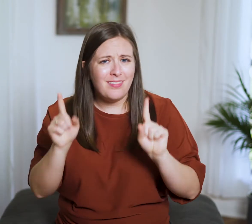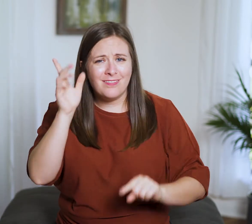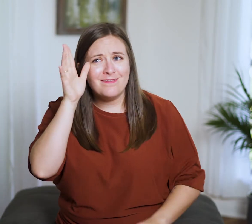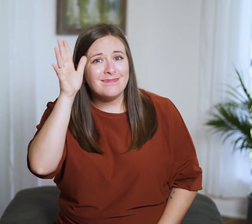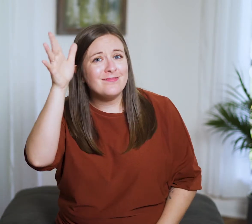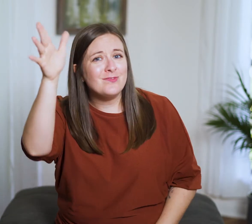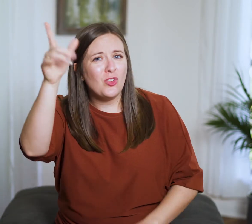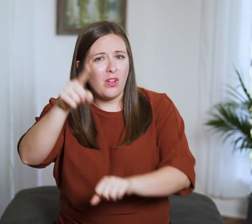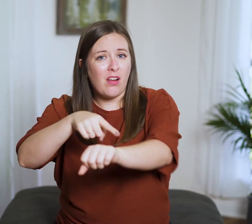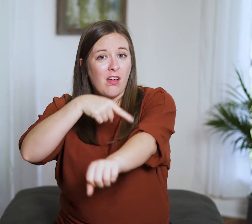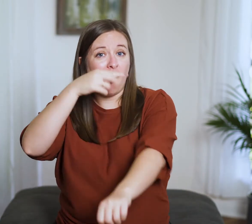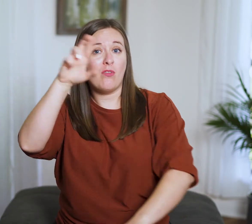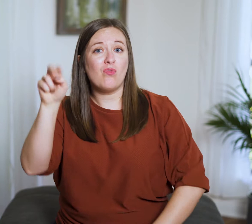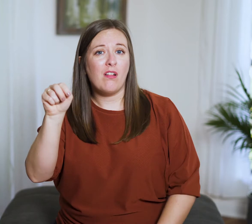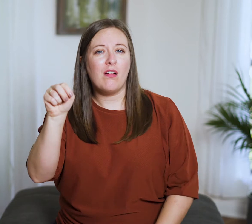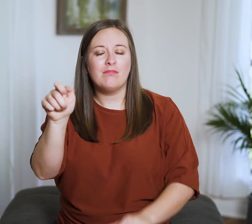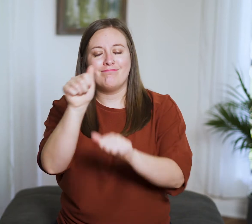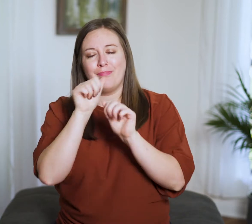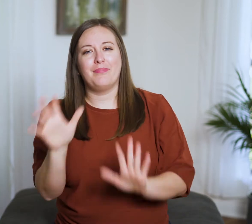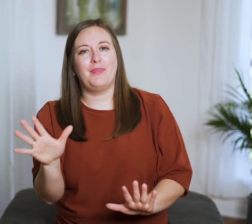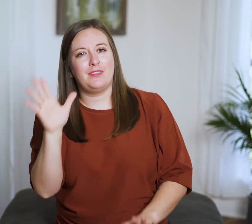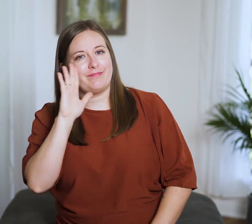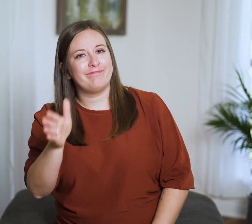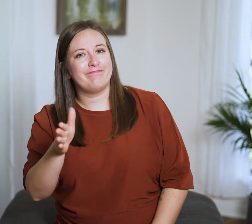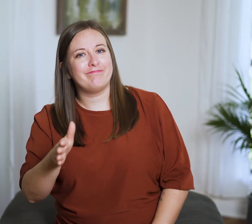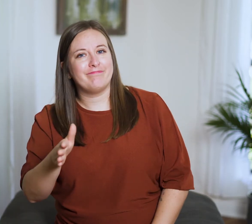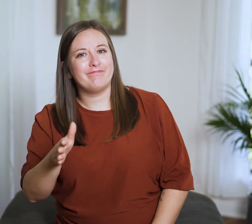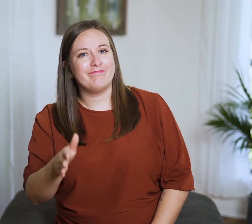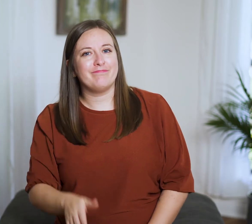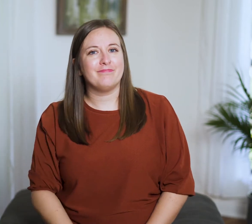but it’ll bless us in the long run.